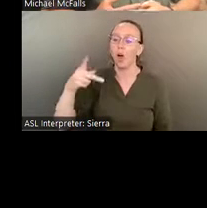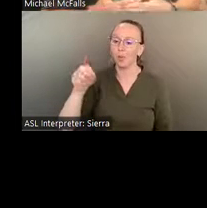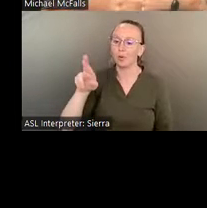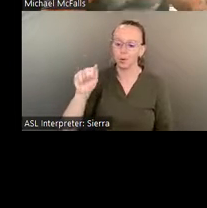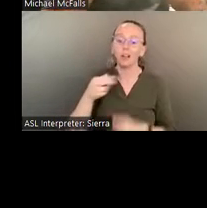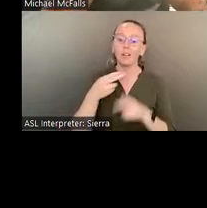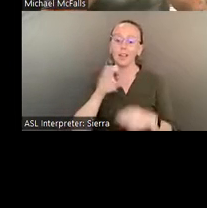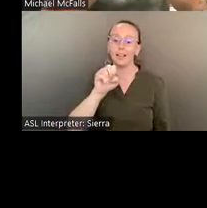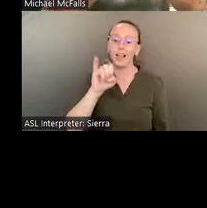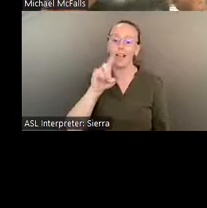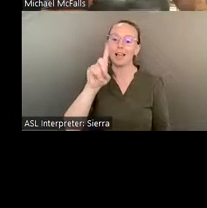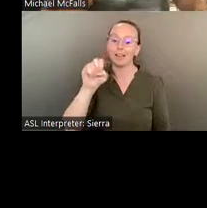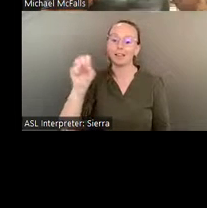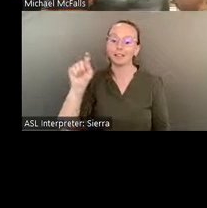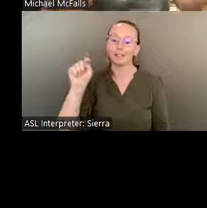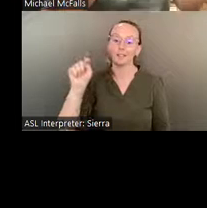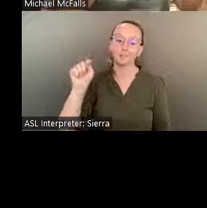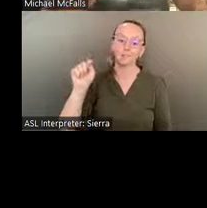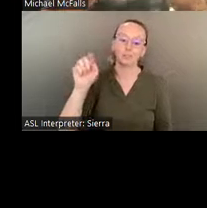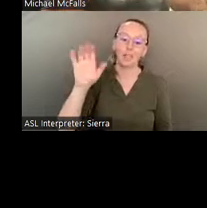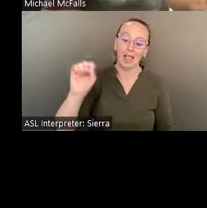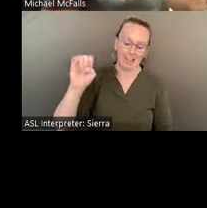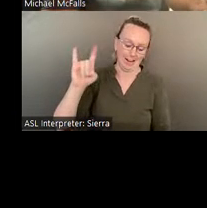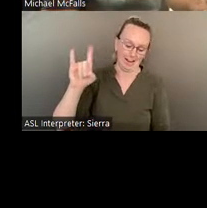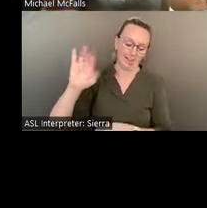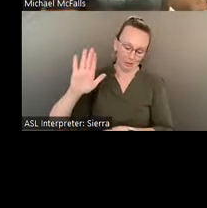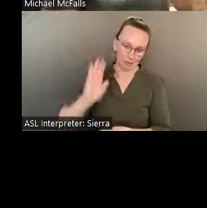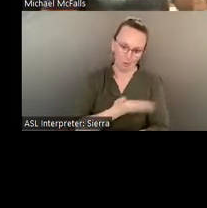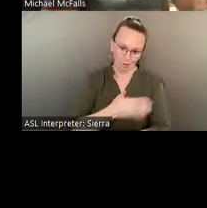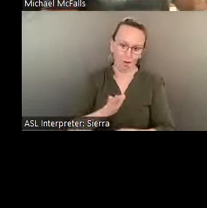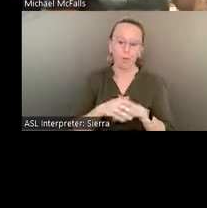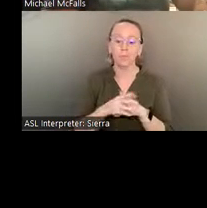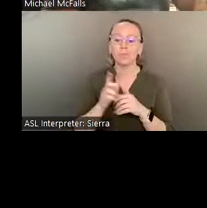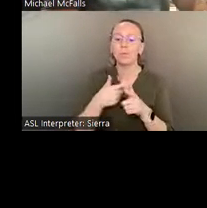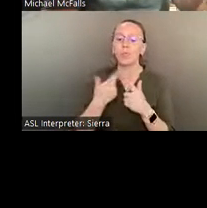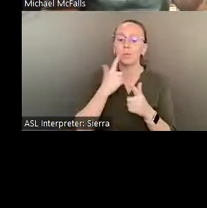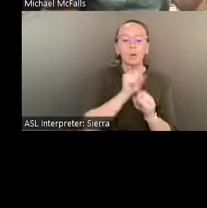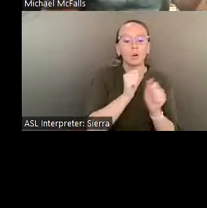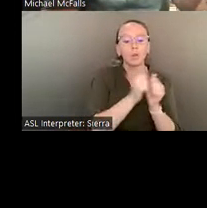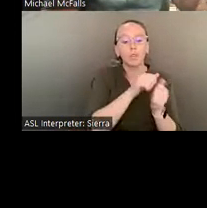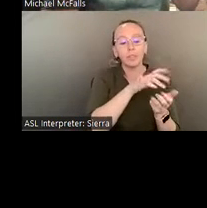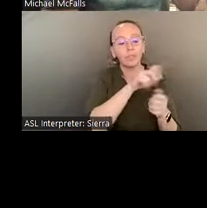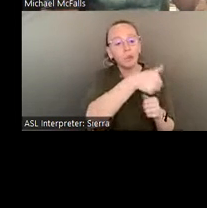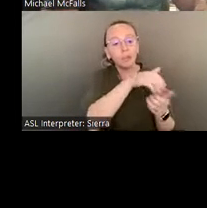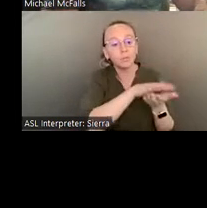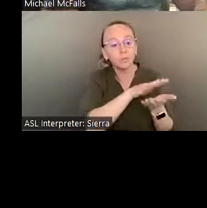and then we ended up working with the Strobe School Music. We worked with a theater program here and an English professor and it became this great